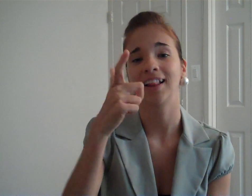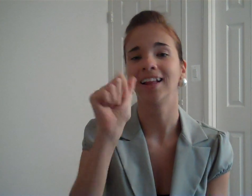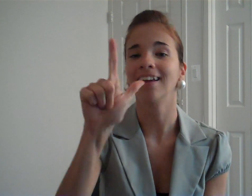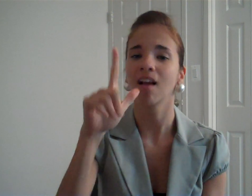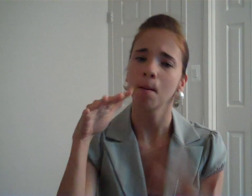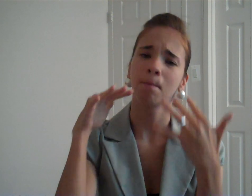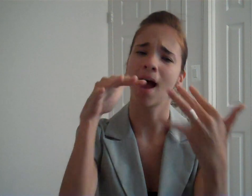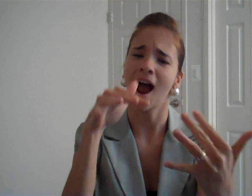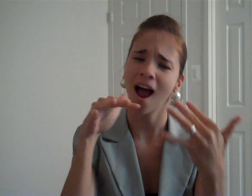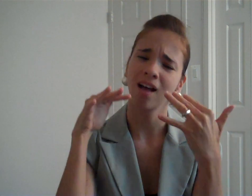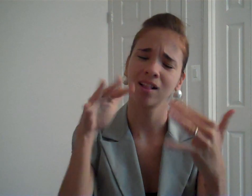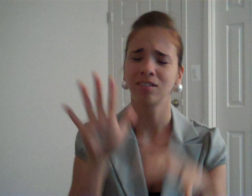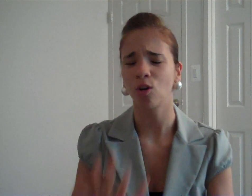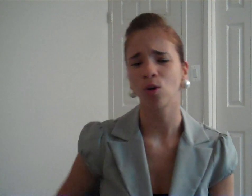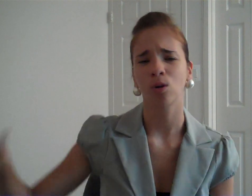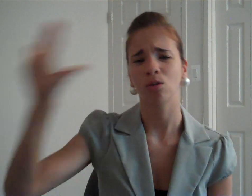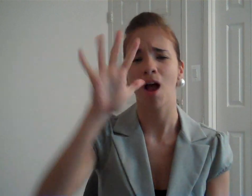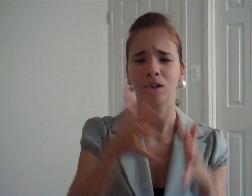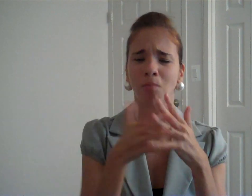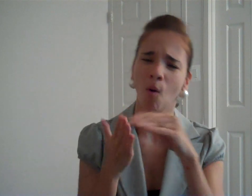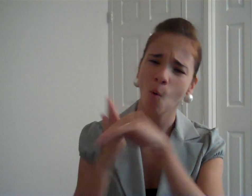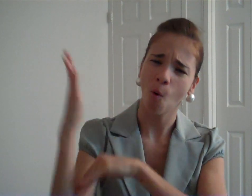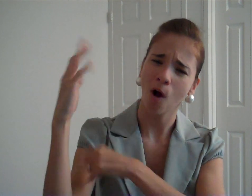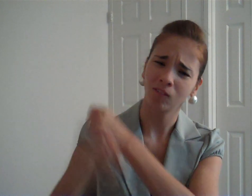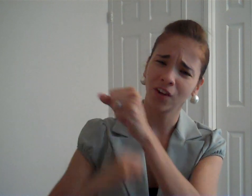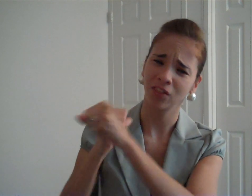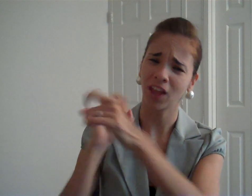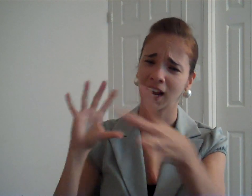legal battles across America over the years.